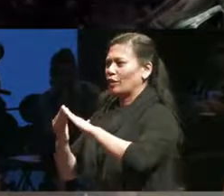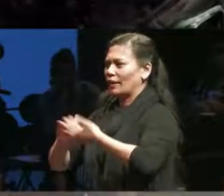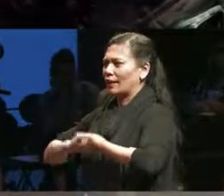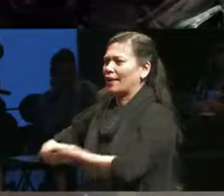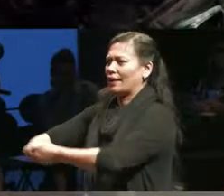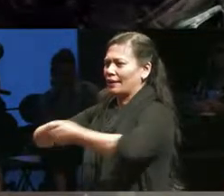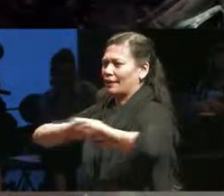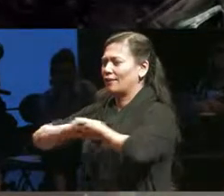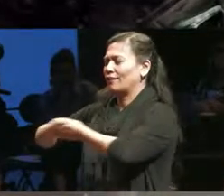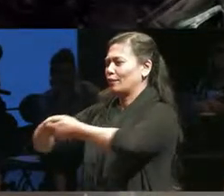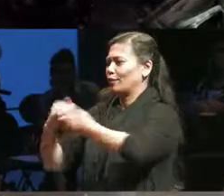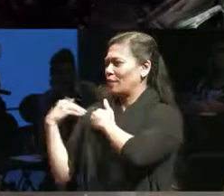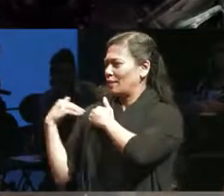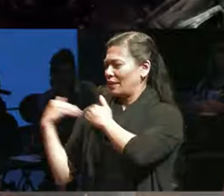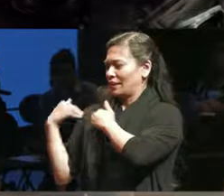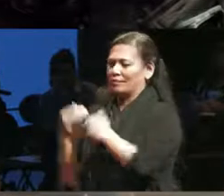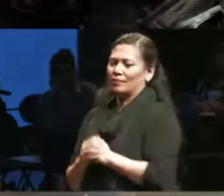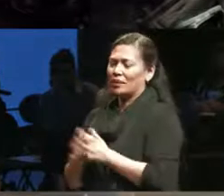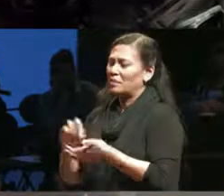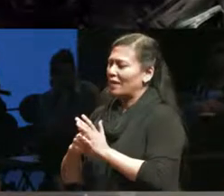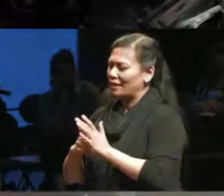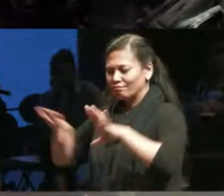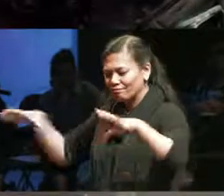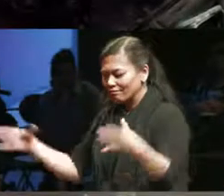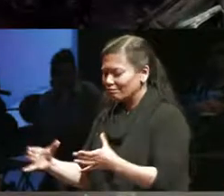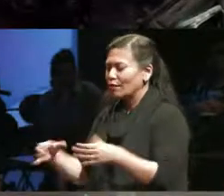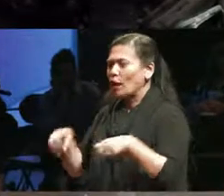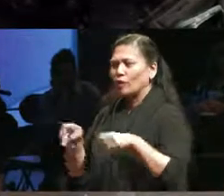responsibility and collective opportunities but yet again if there